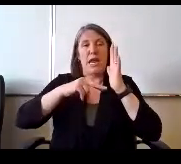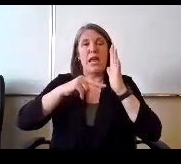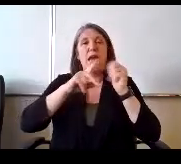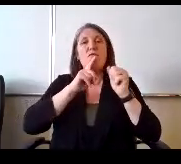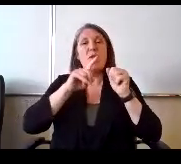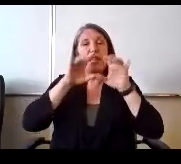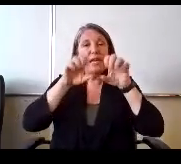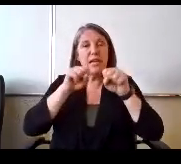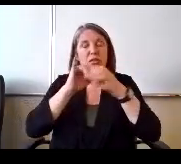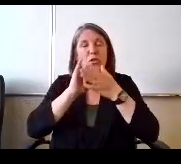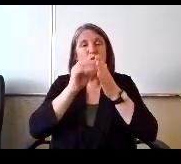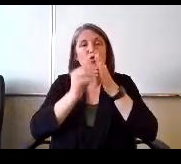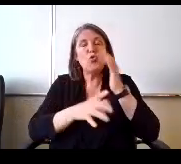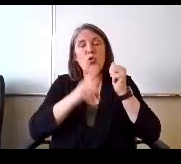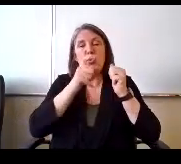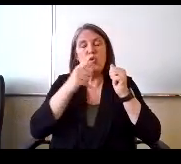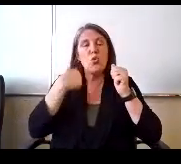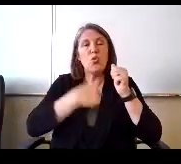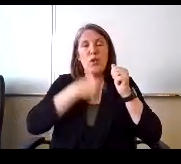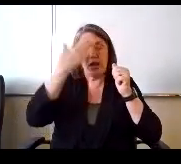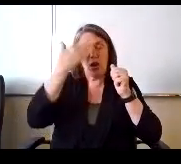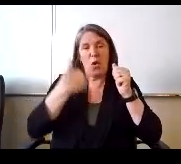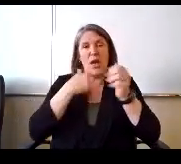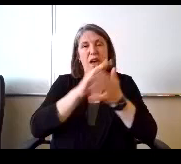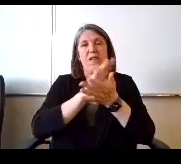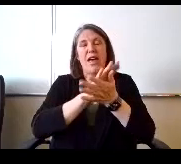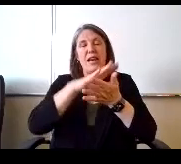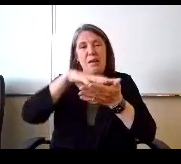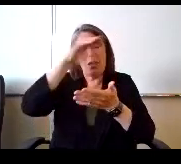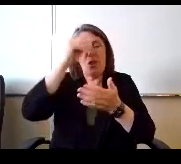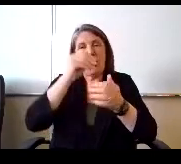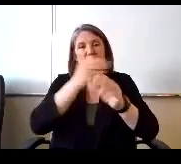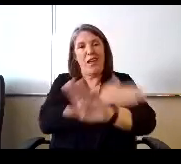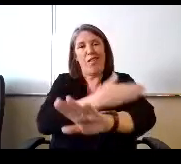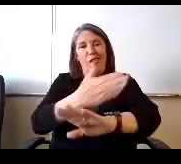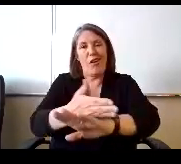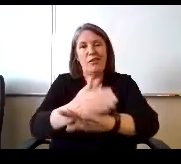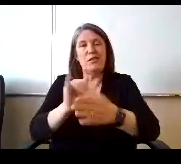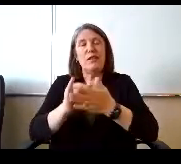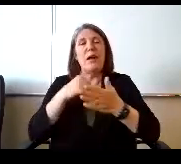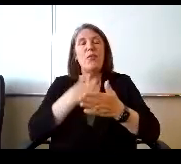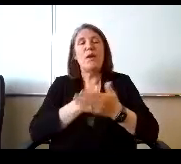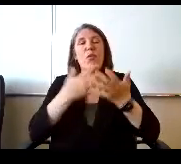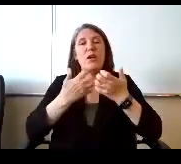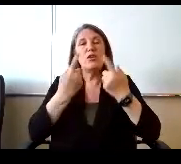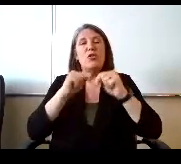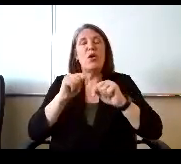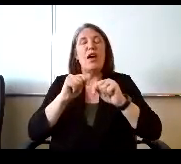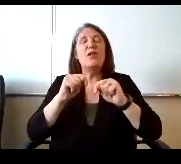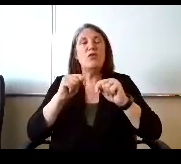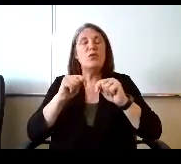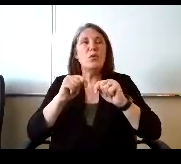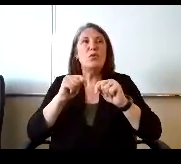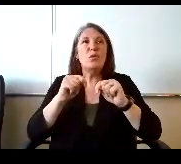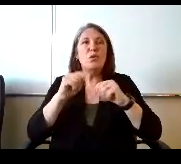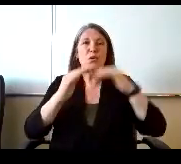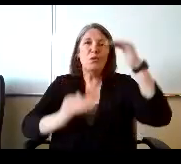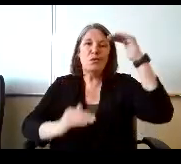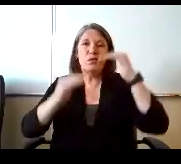know have those academic learning losses that we want to try and. Close that gap before they come back for the following school year.